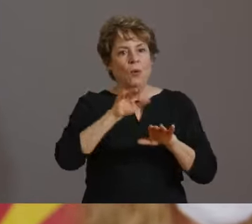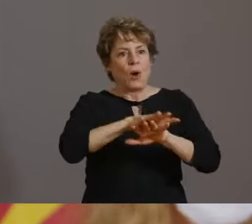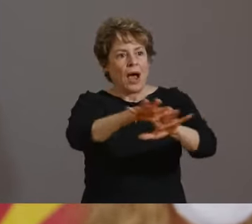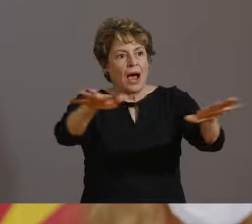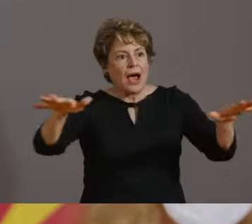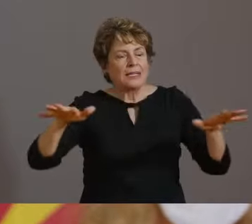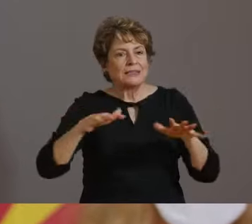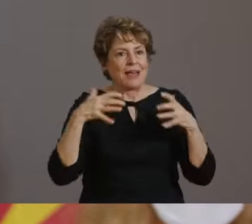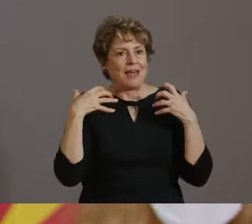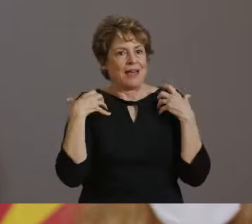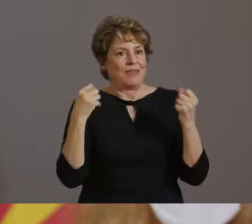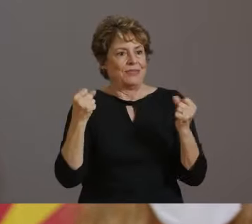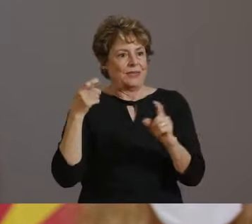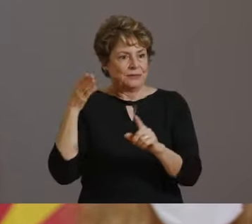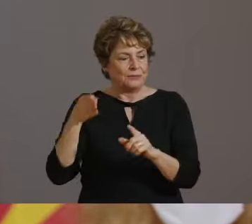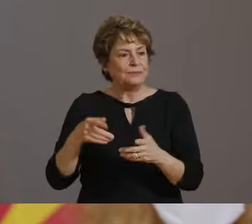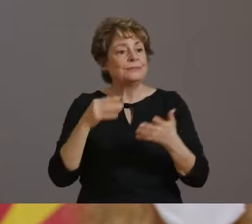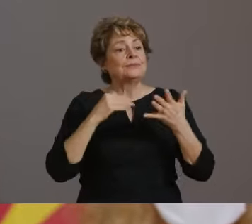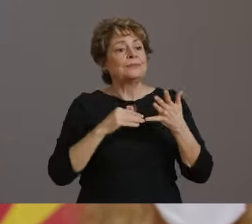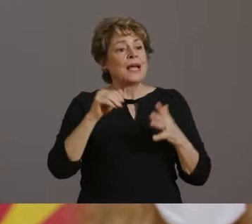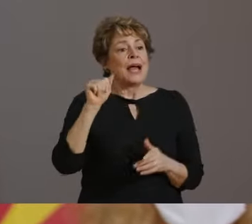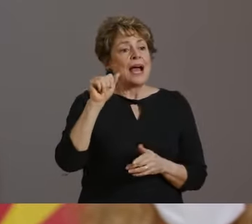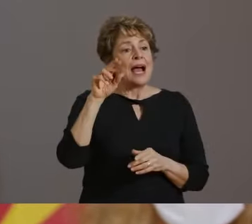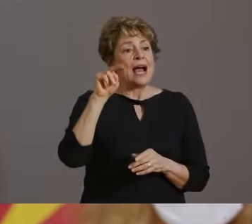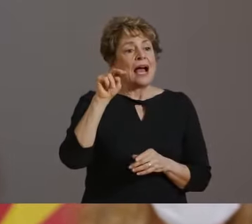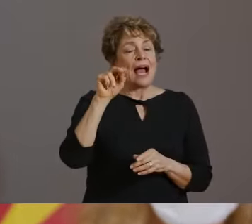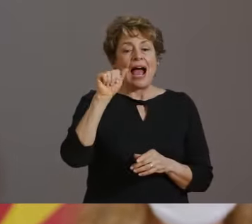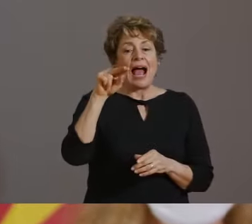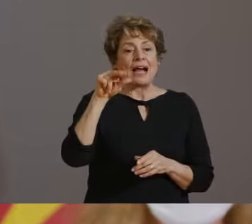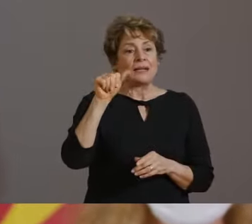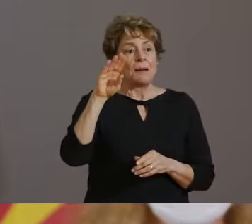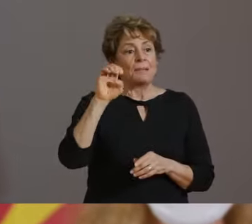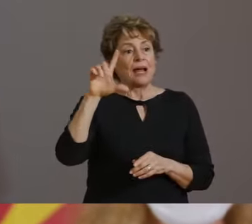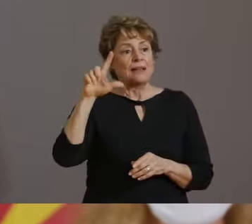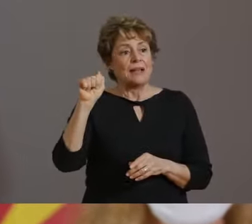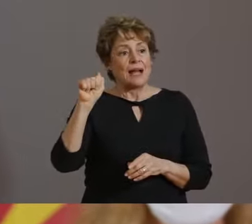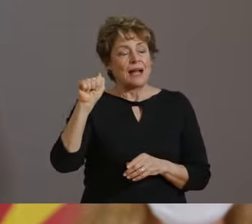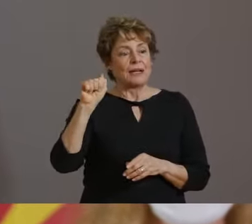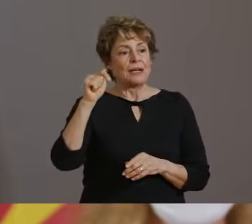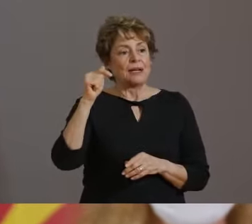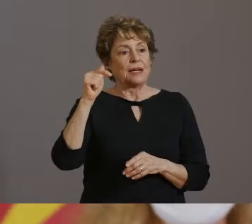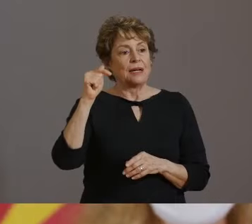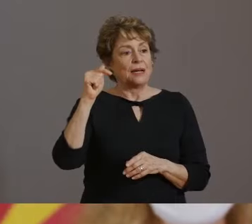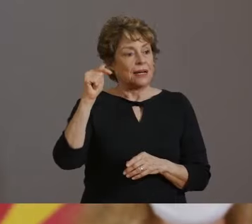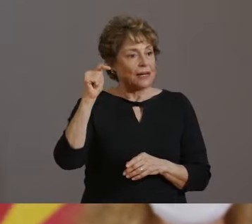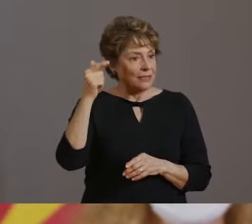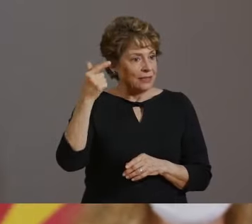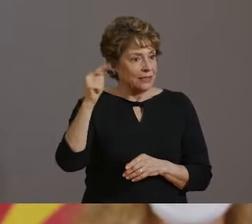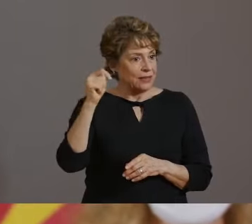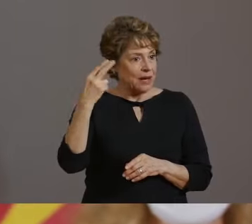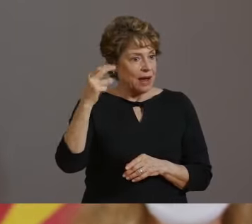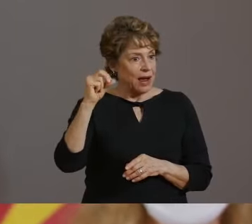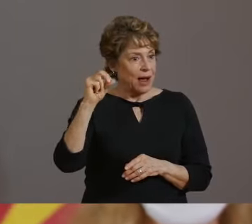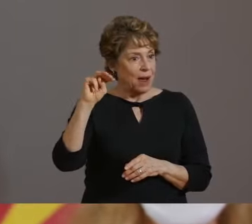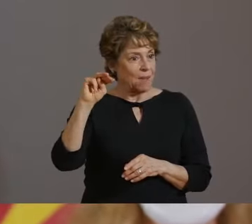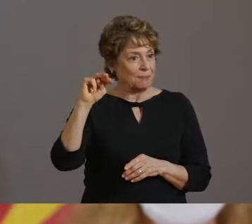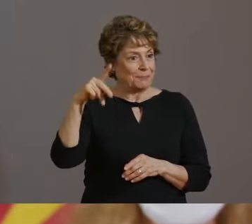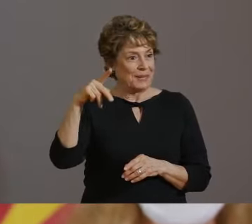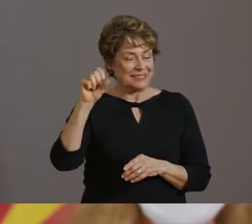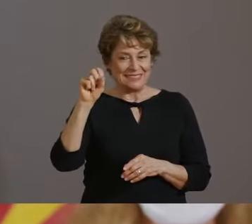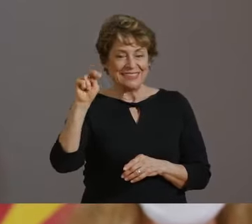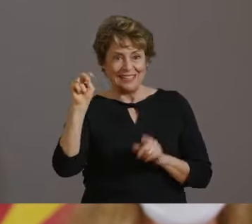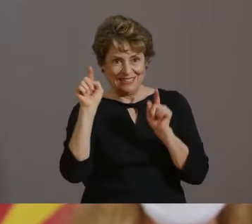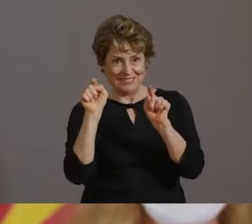WE ARE ALSO JOINED BY MAJOR GENERAL MICK MCGUIRE; JAMI SNYDER, DIRECTOR OF AHCCCS; DR.